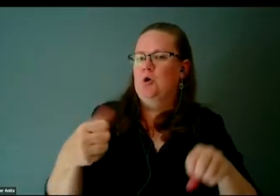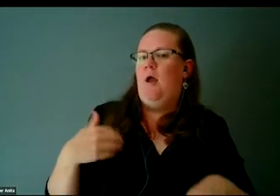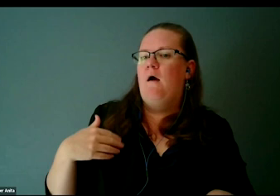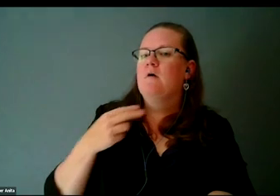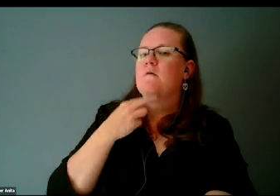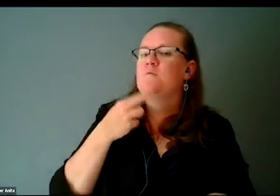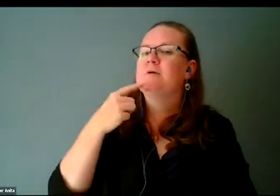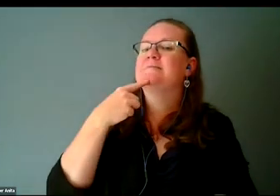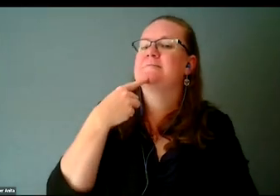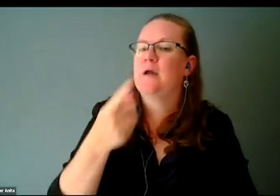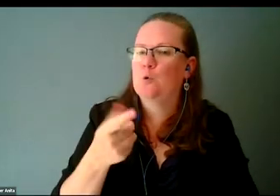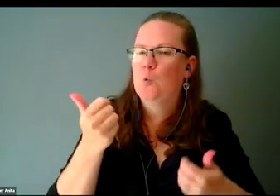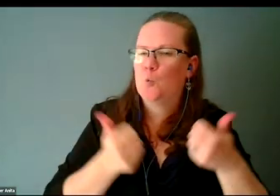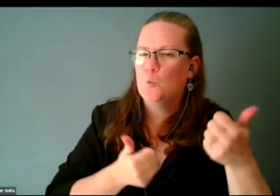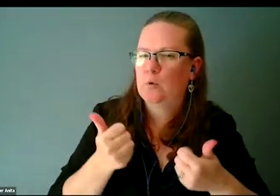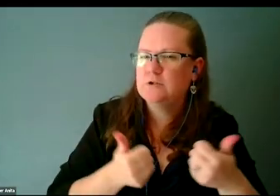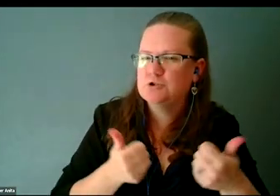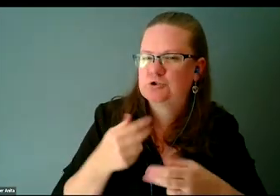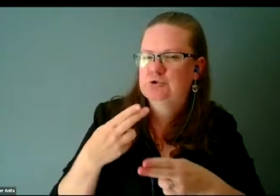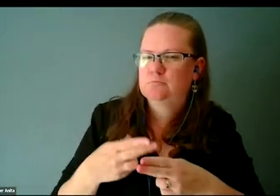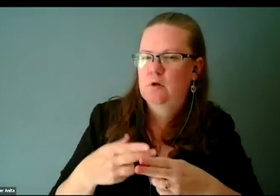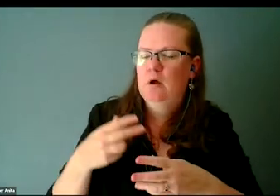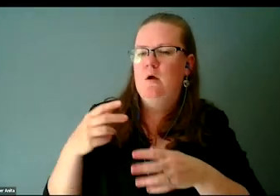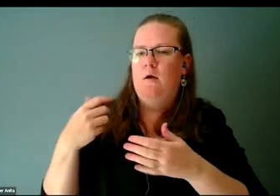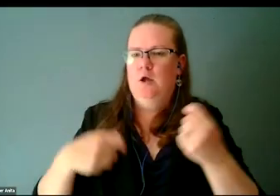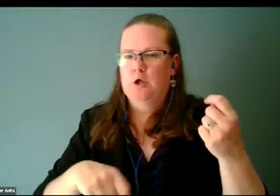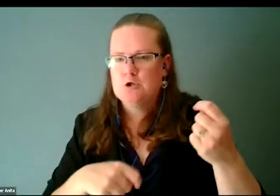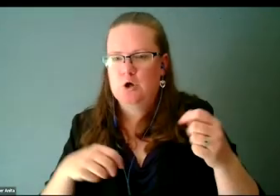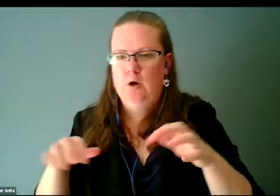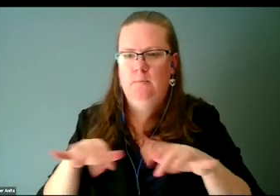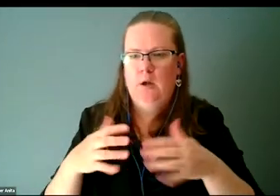or the name of the song. If you're DJ-ing in a club, you have your earphones in